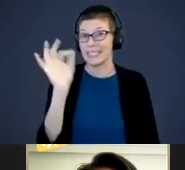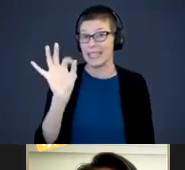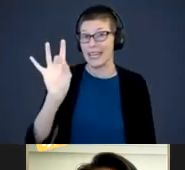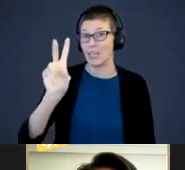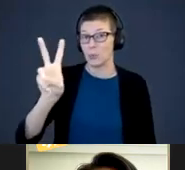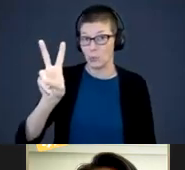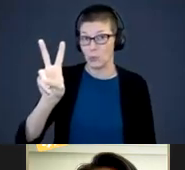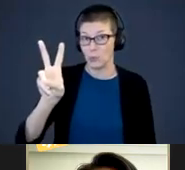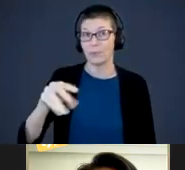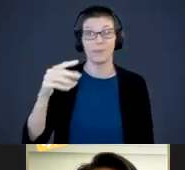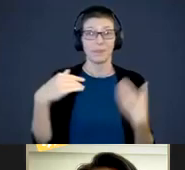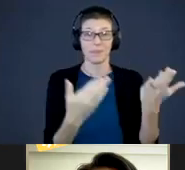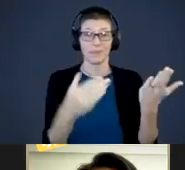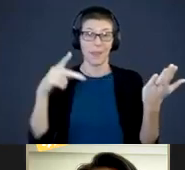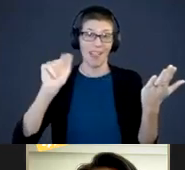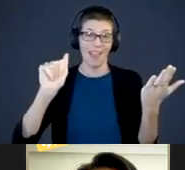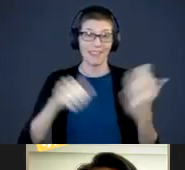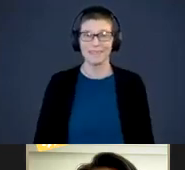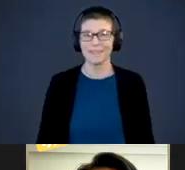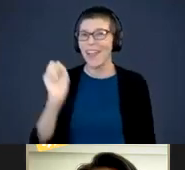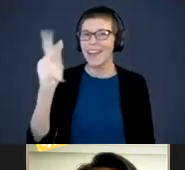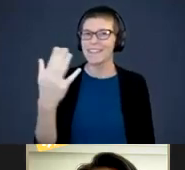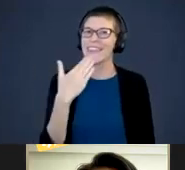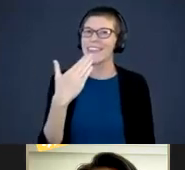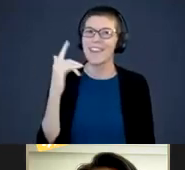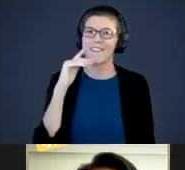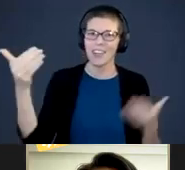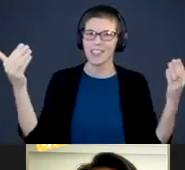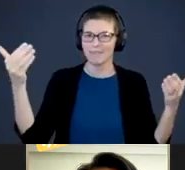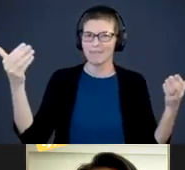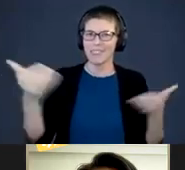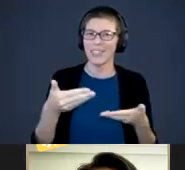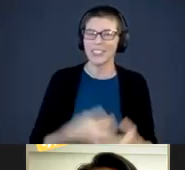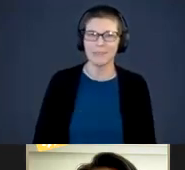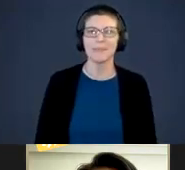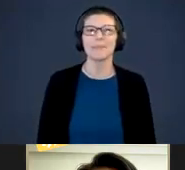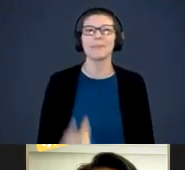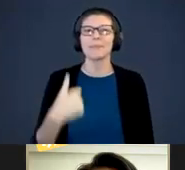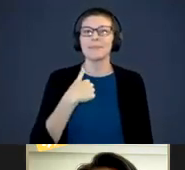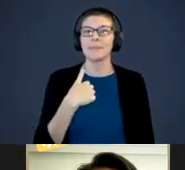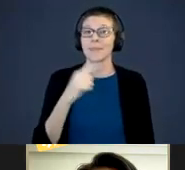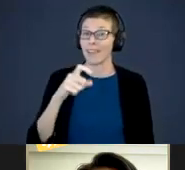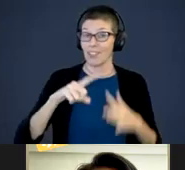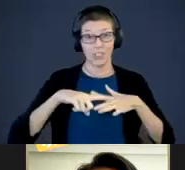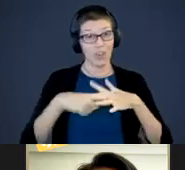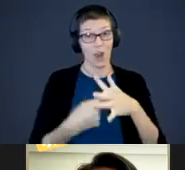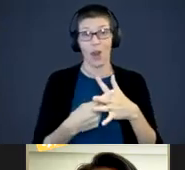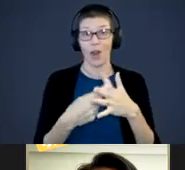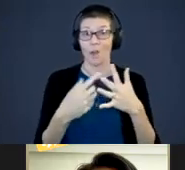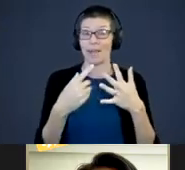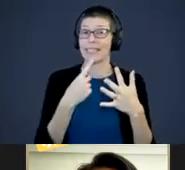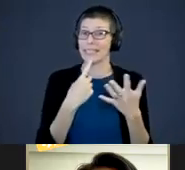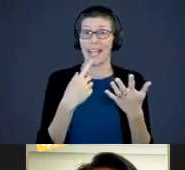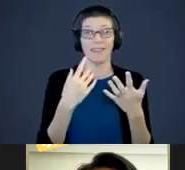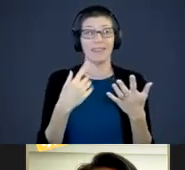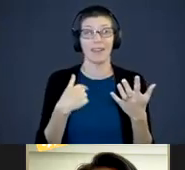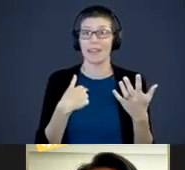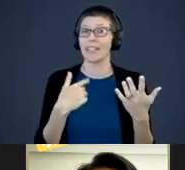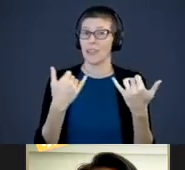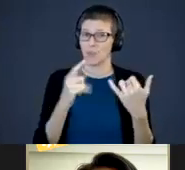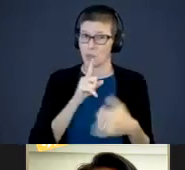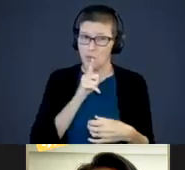Paula: I just must start this presentation by saying it is extremely awkward to do a